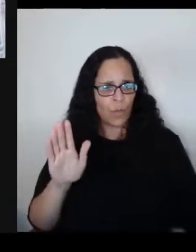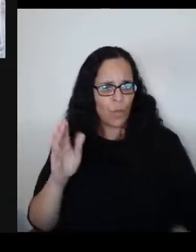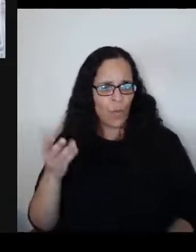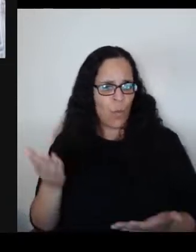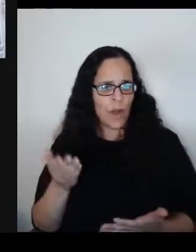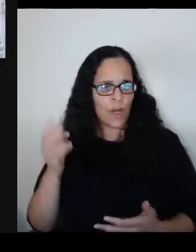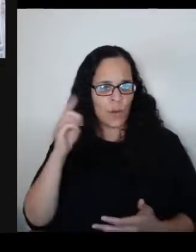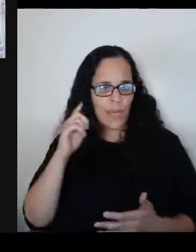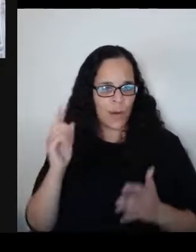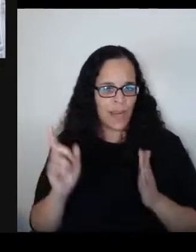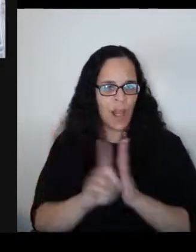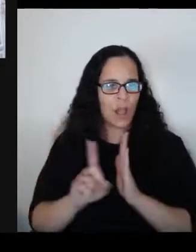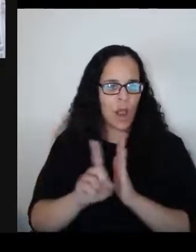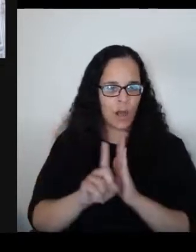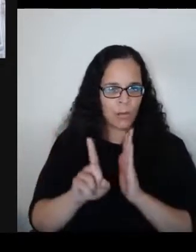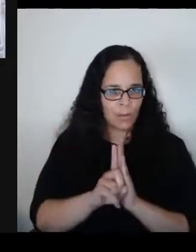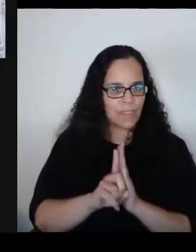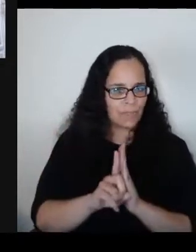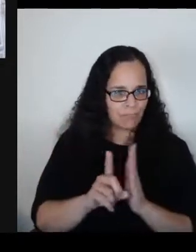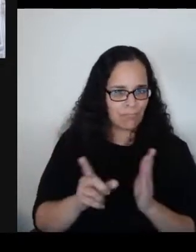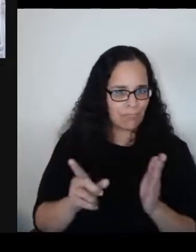What keeps you up at night about this country?